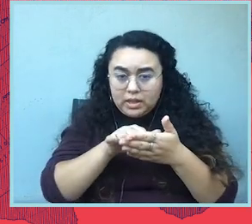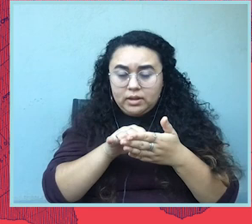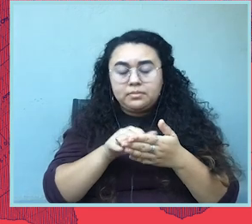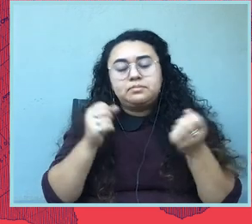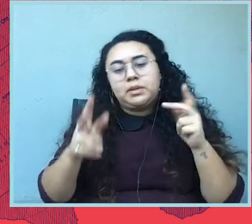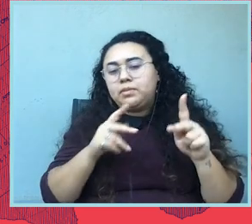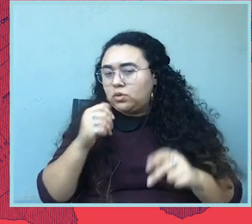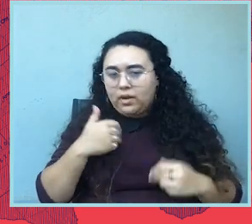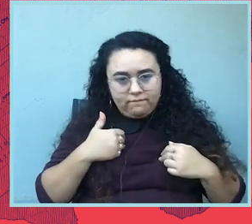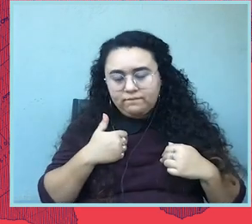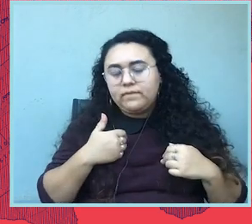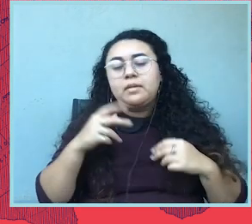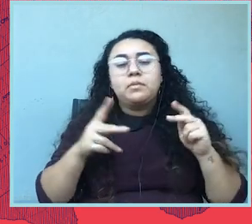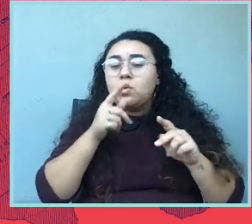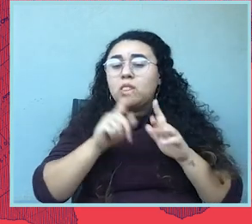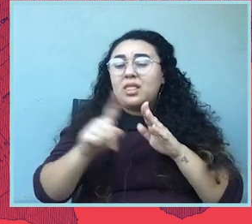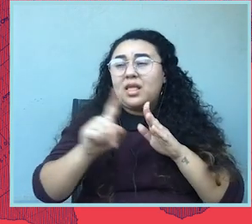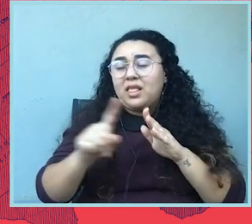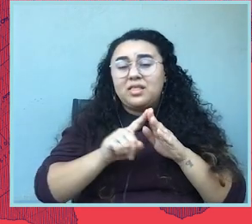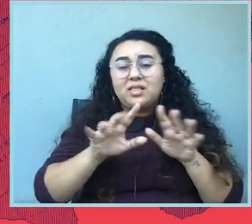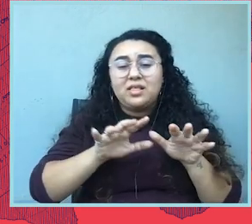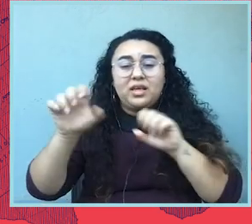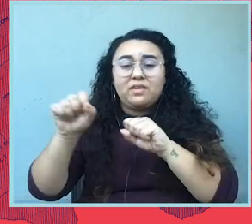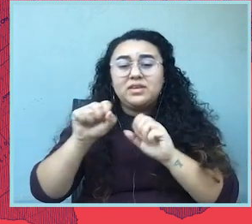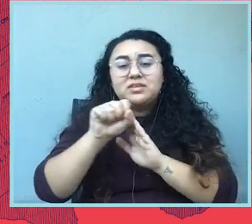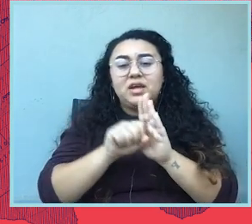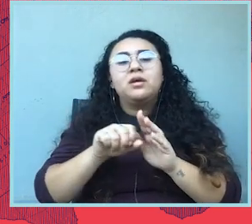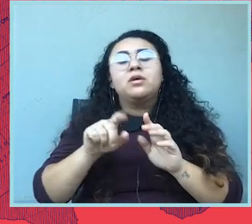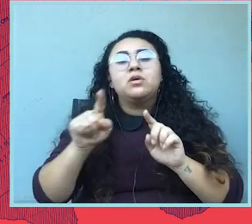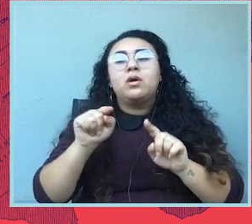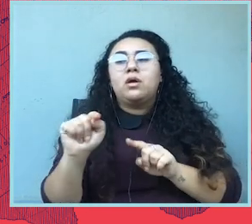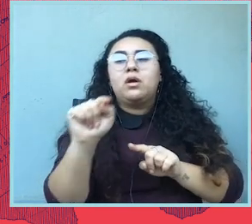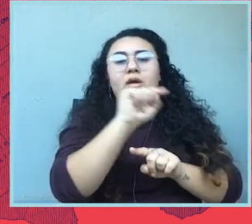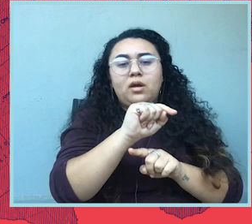The people who are fleeing the state are going to the surrounding states, including Arkansas,